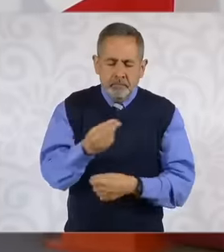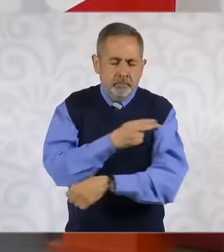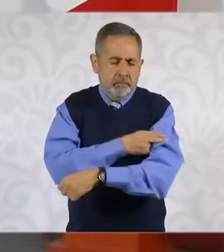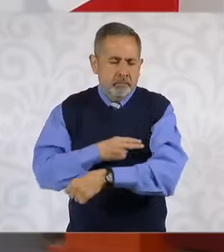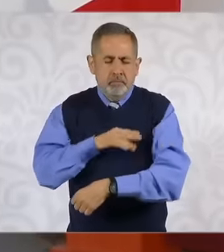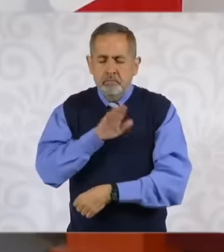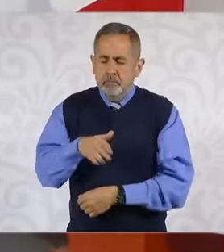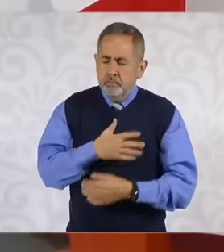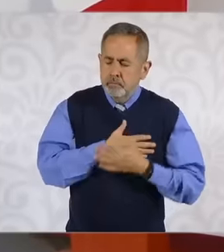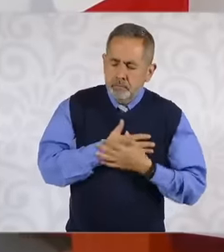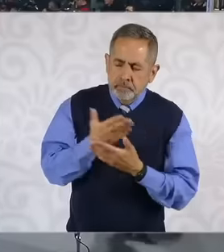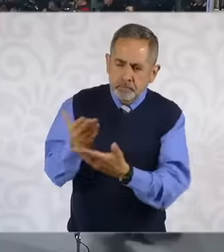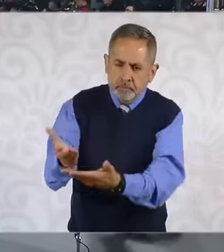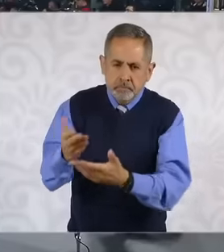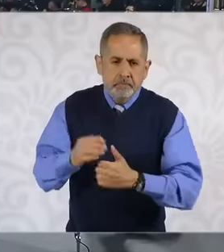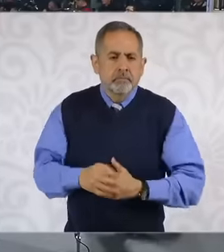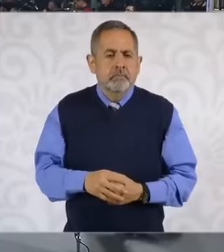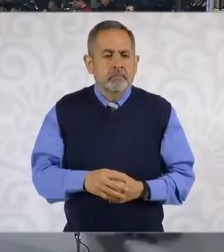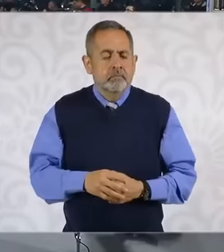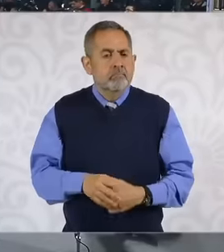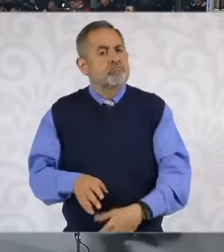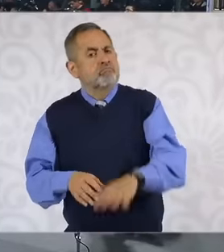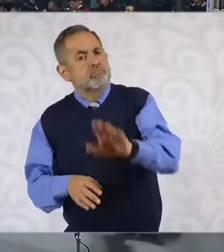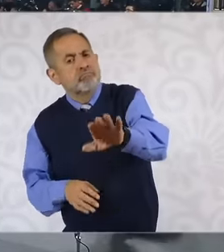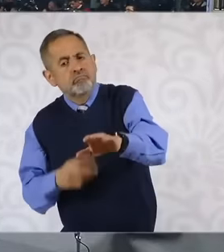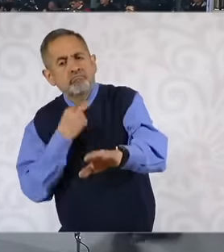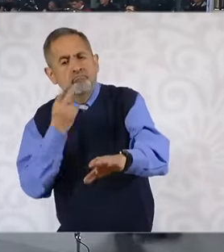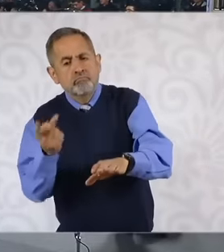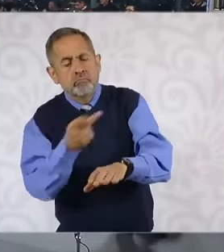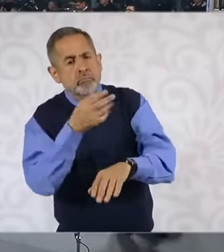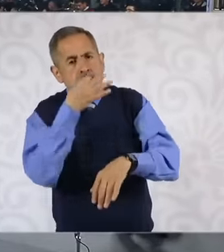also if you have already been formally notified about the elimination of the publication of the